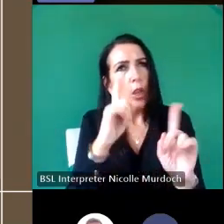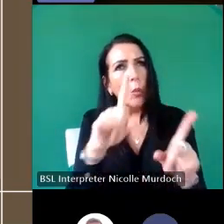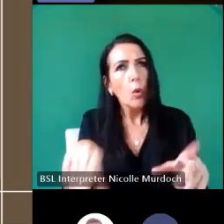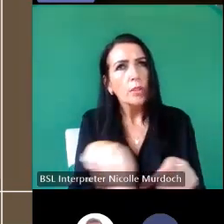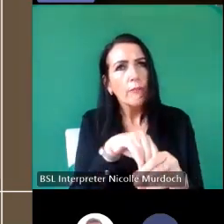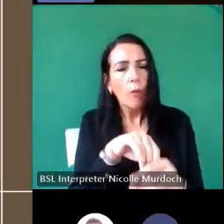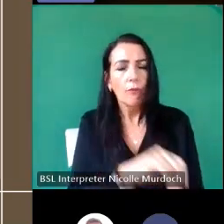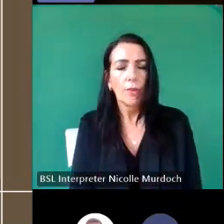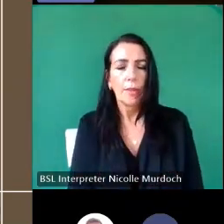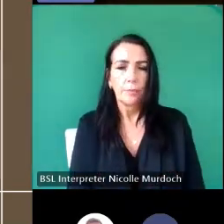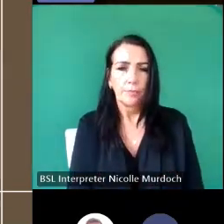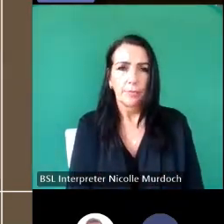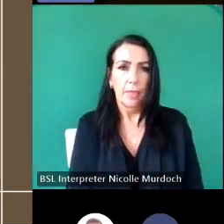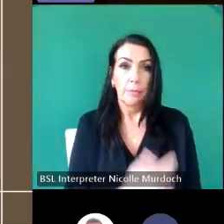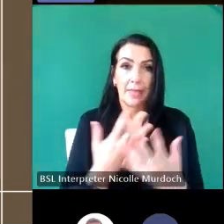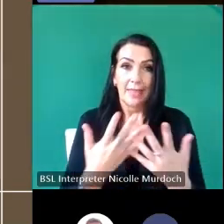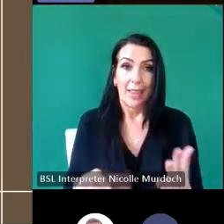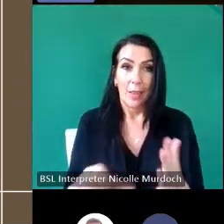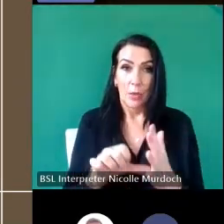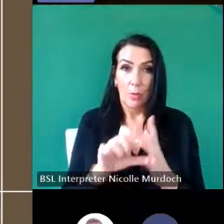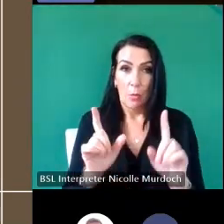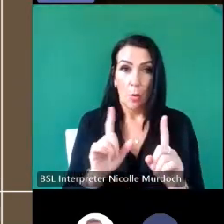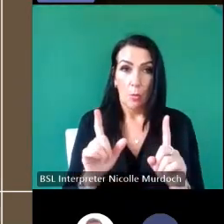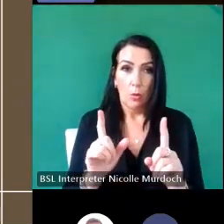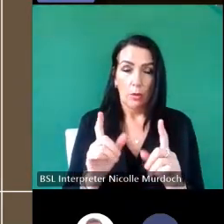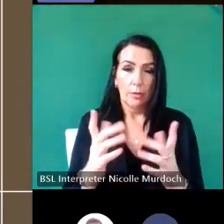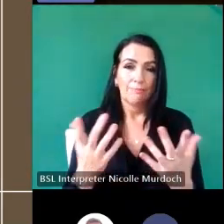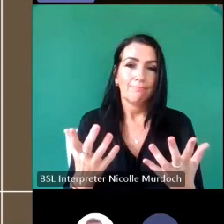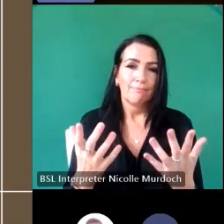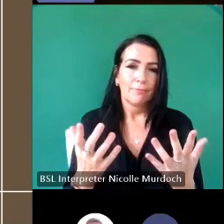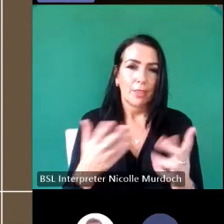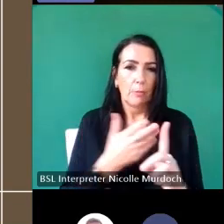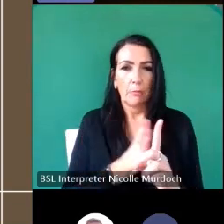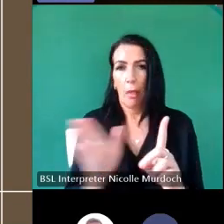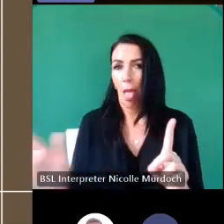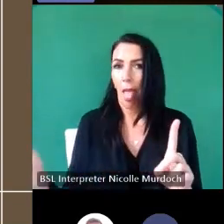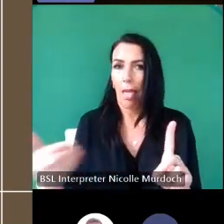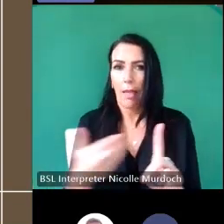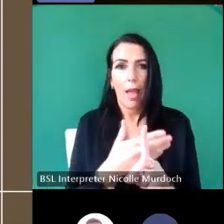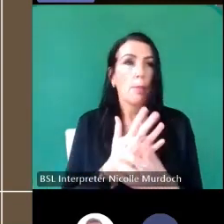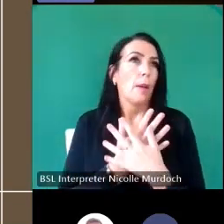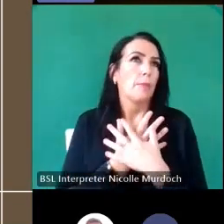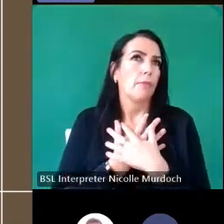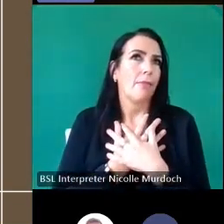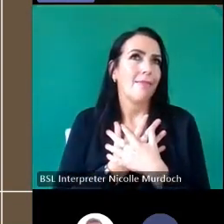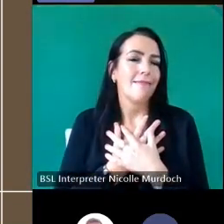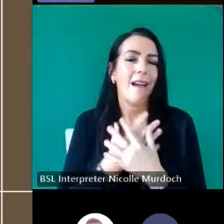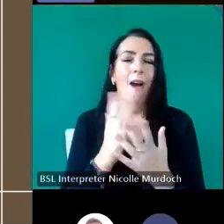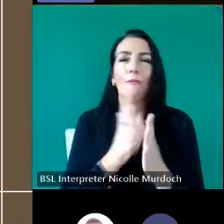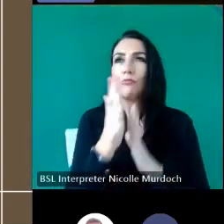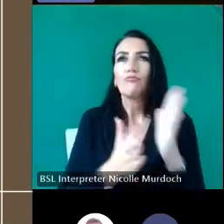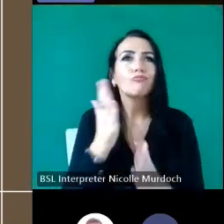have a problem now because I'm totally hooked I mean there's just such a sense of excitement